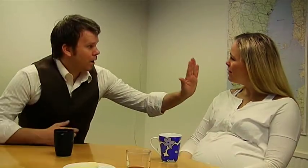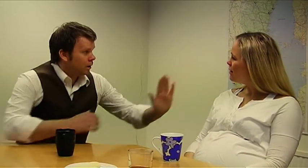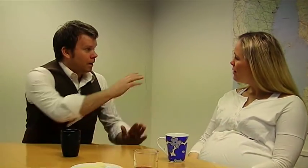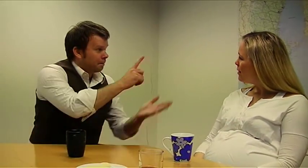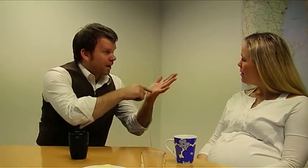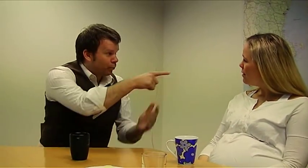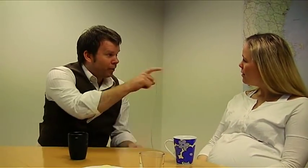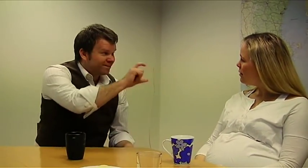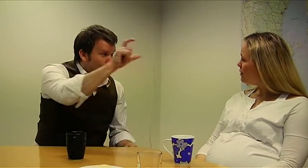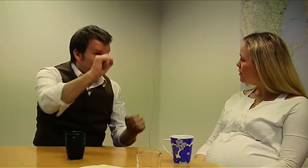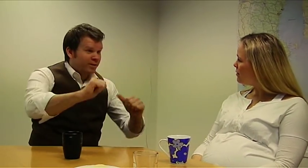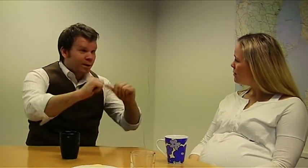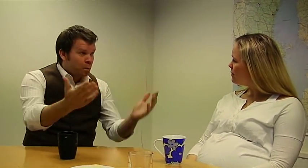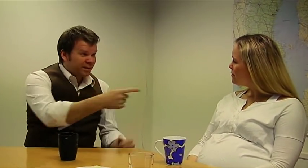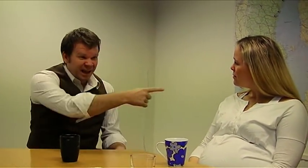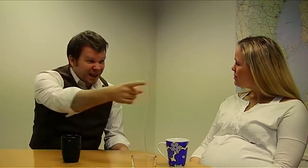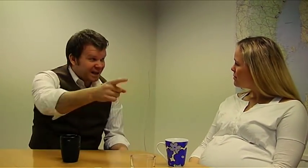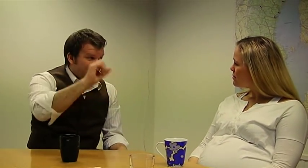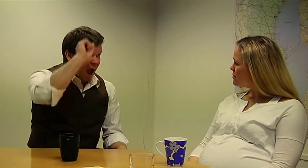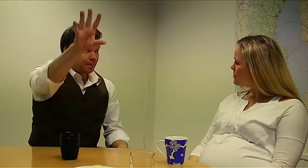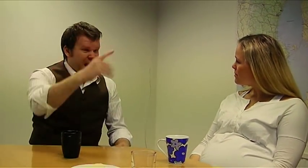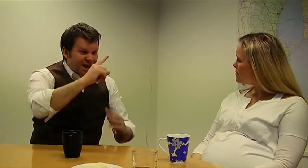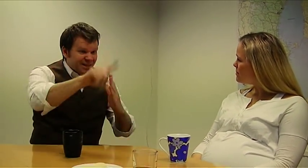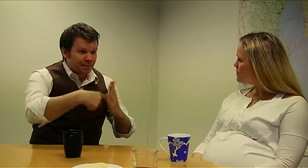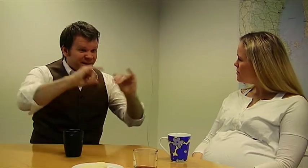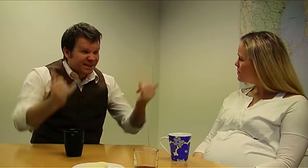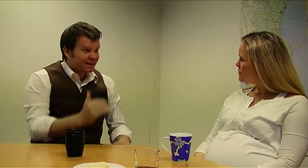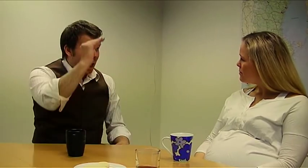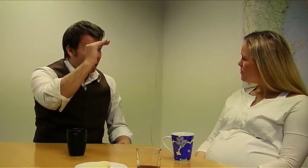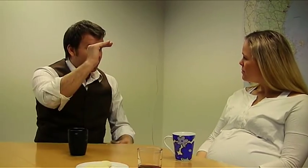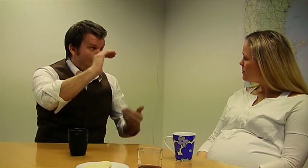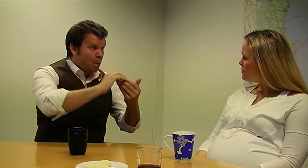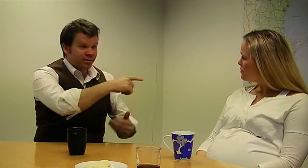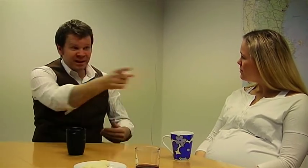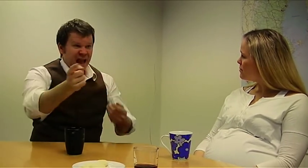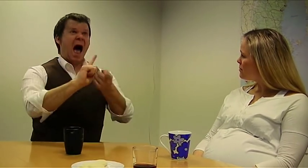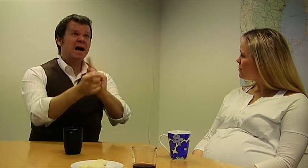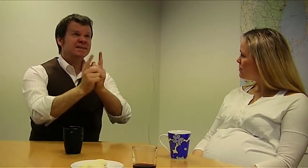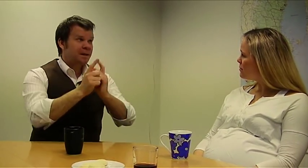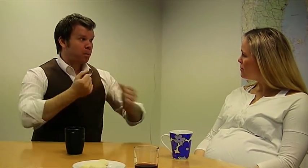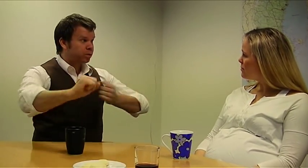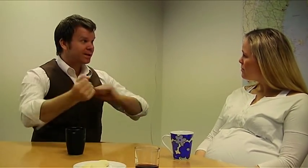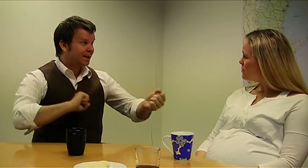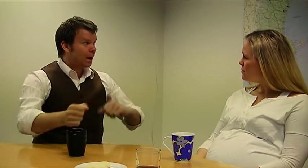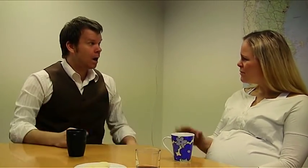Are you saying that the company should allow you to go home one hour earlier and- you are MAYBE exercising?